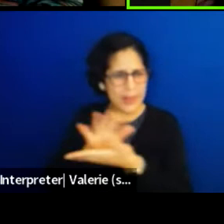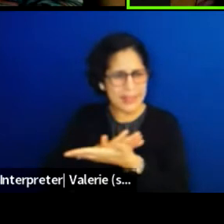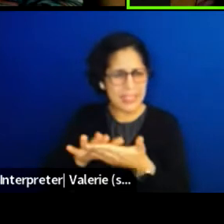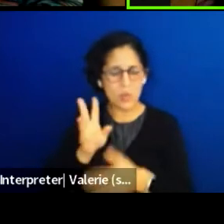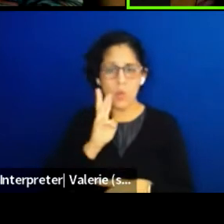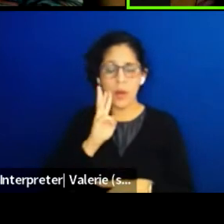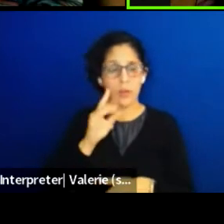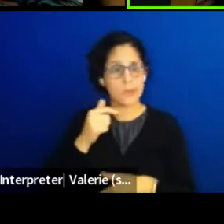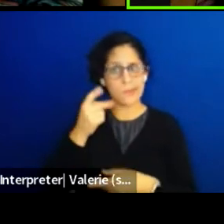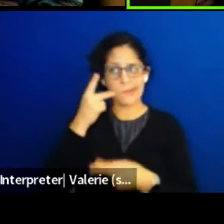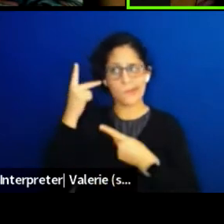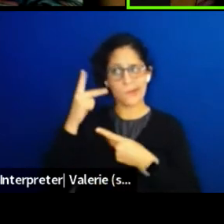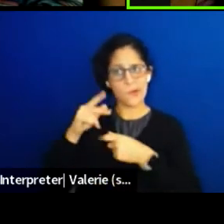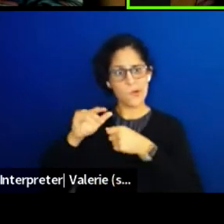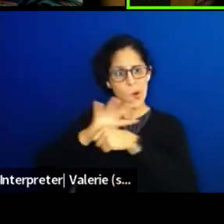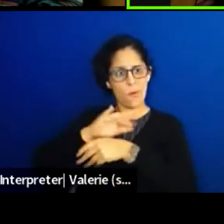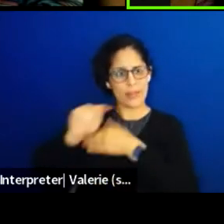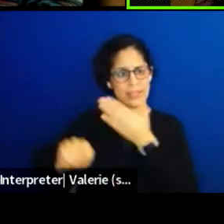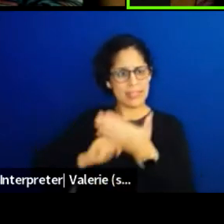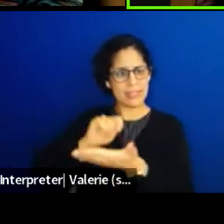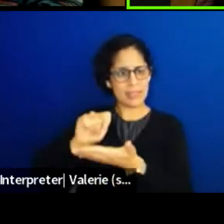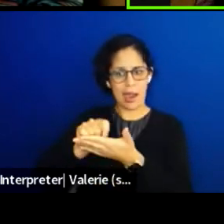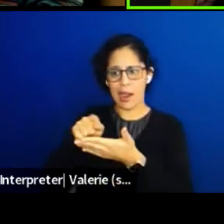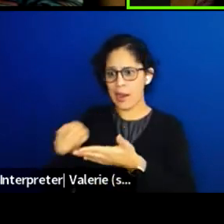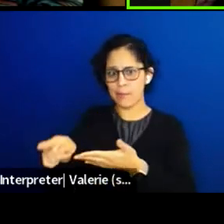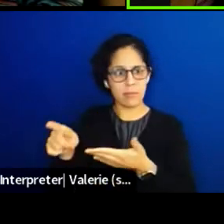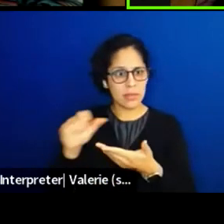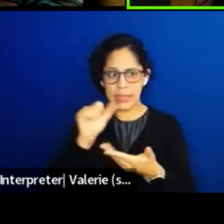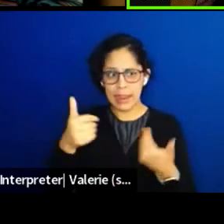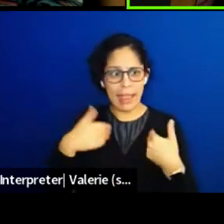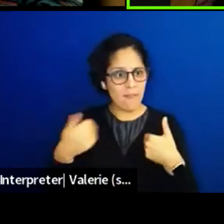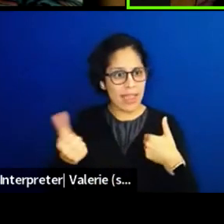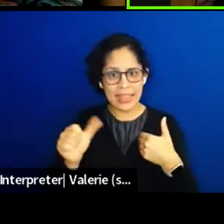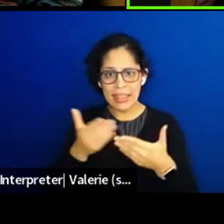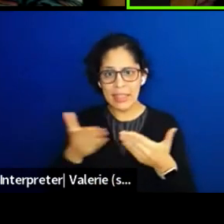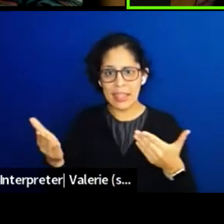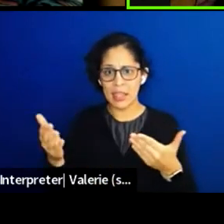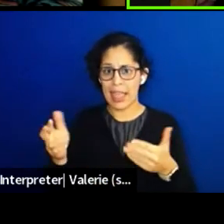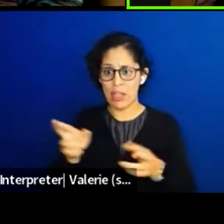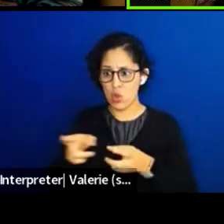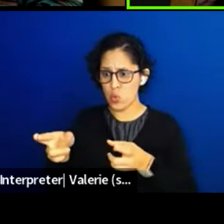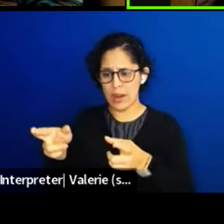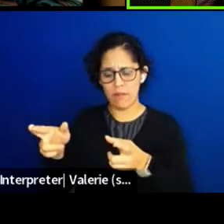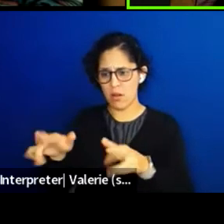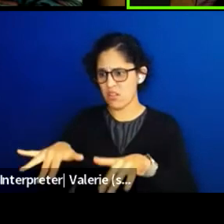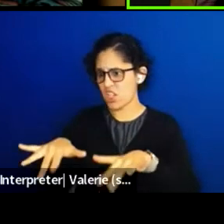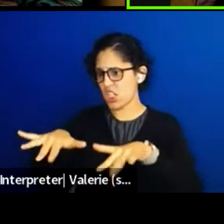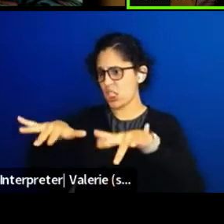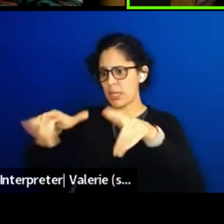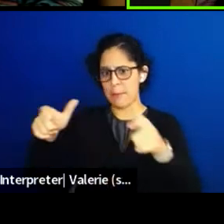We don't have any more and the river was so big and all the tributary was so big and it was impossible for us.